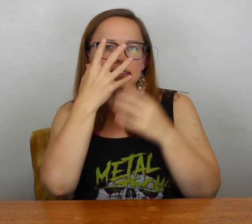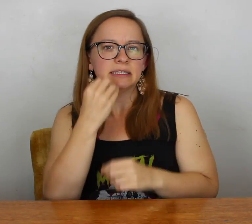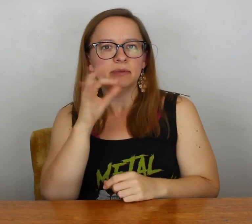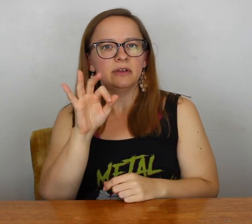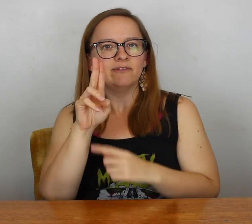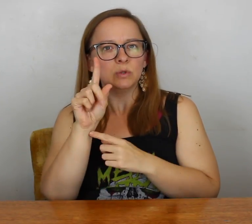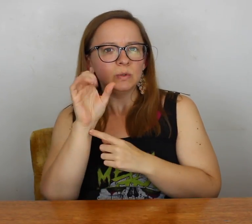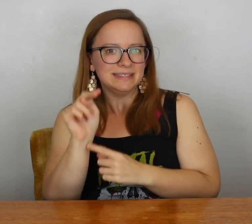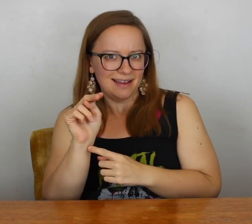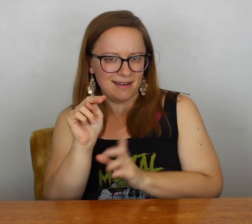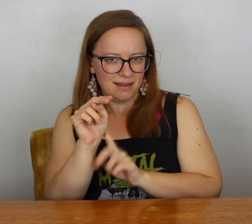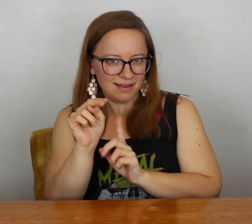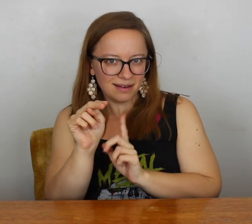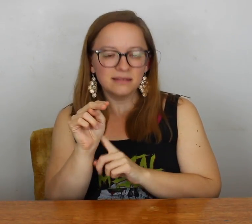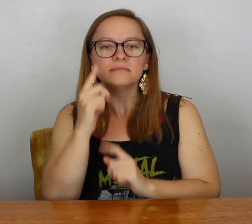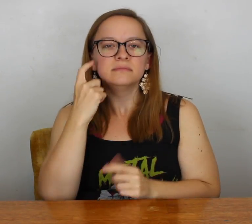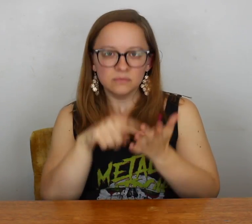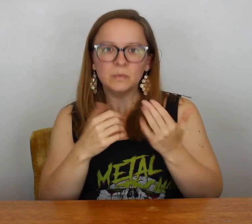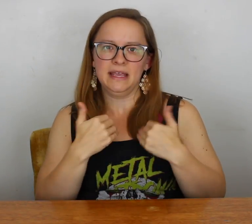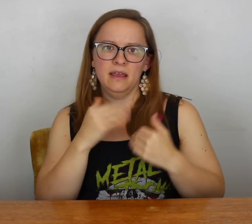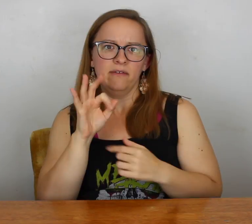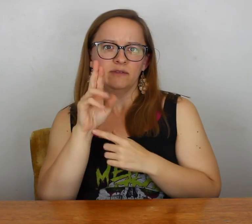eventually I slept on our futon.